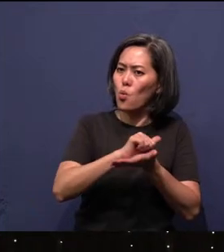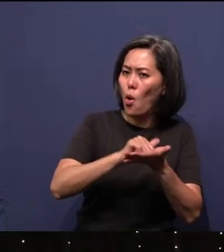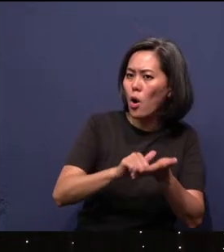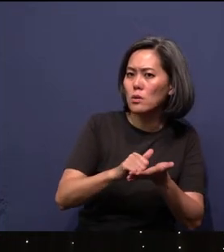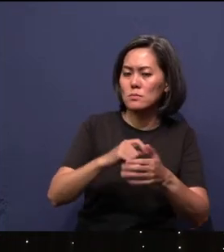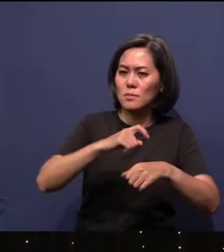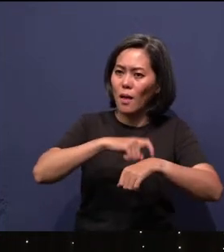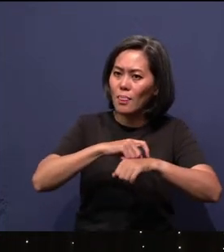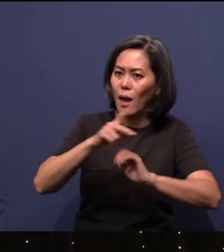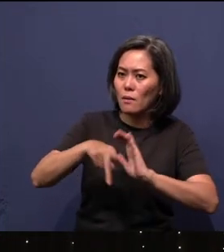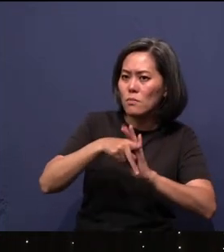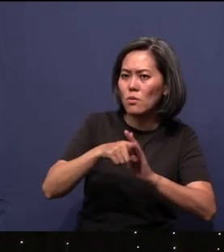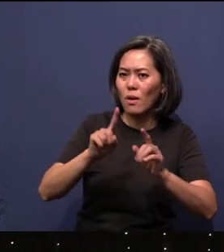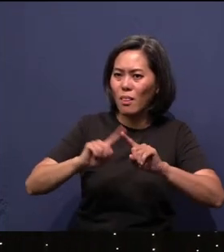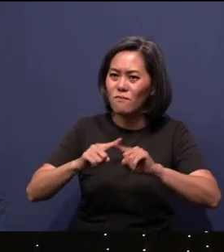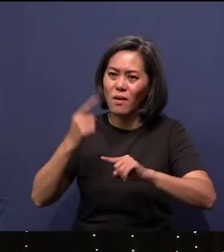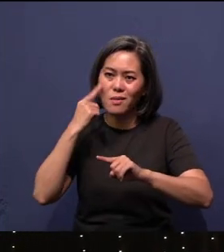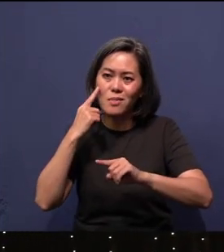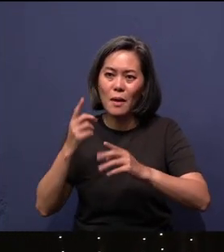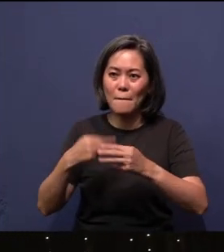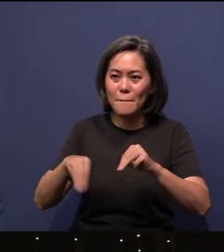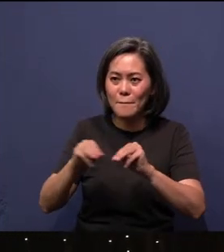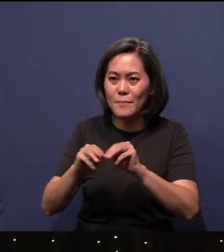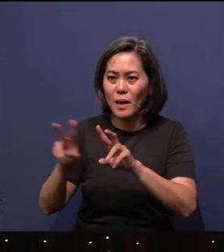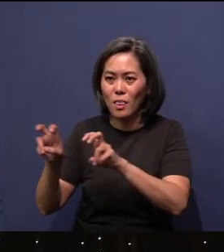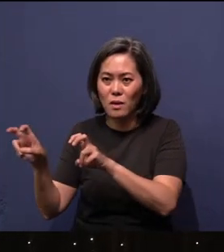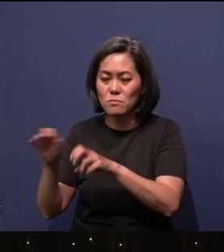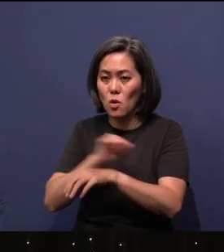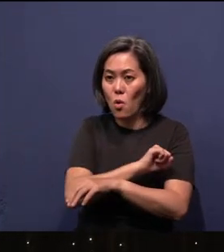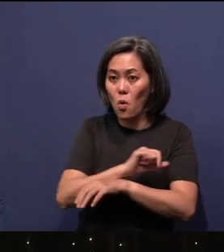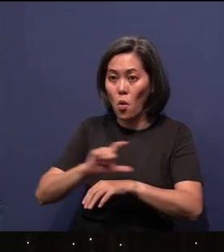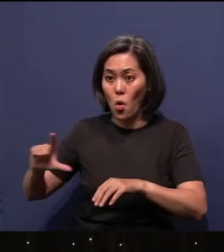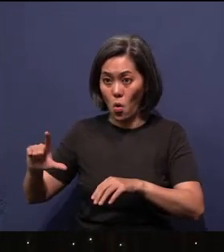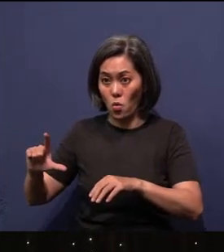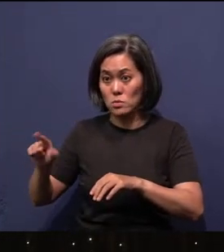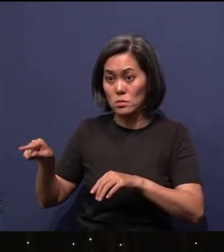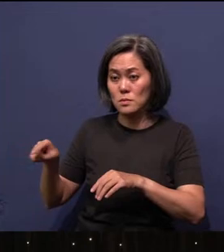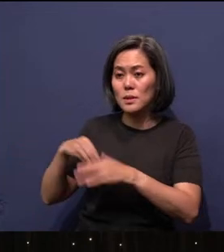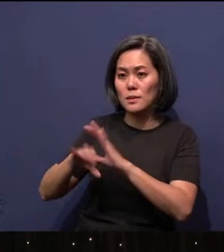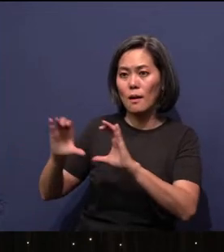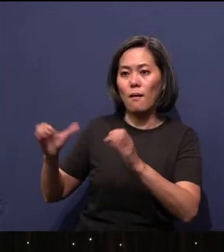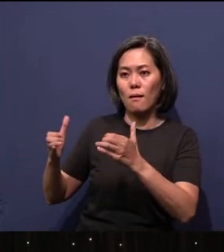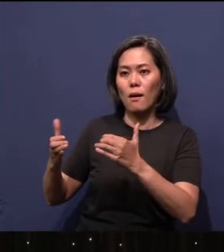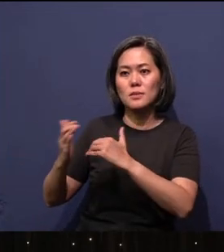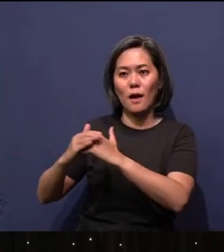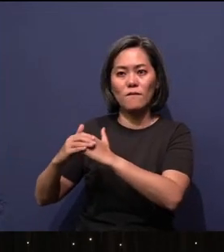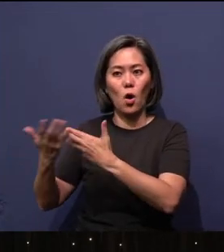different thoughts about it, what are the main themes… All those things are best covered in a class. But for purposes of